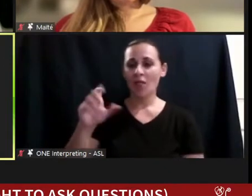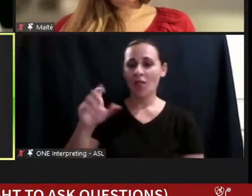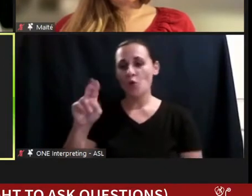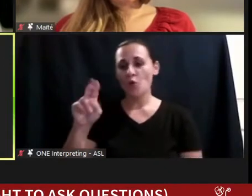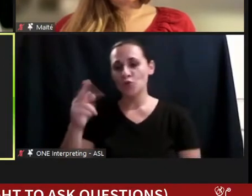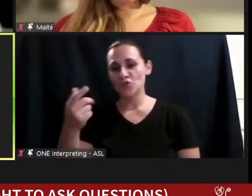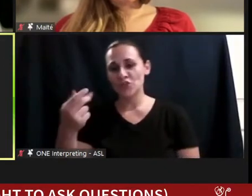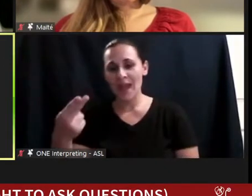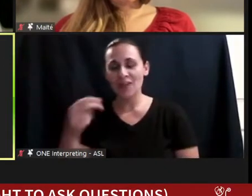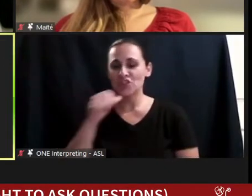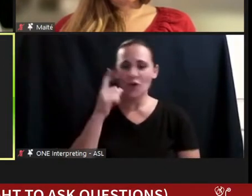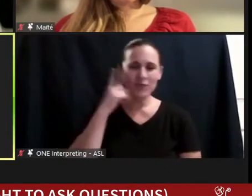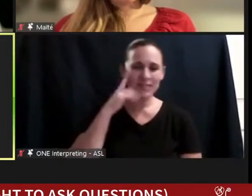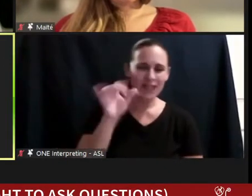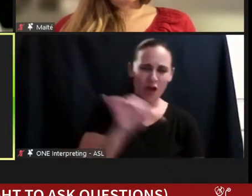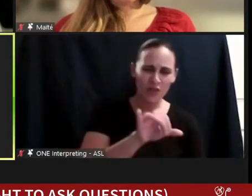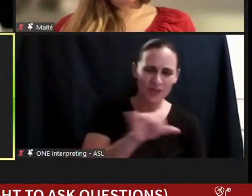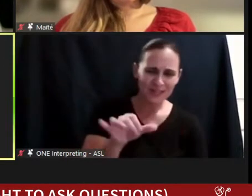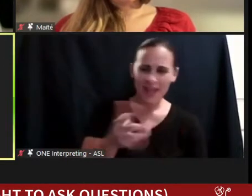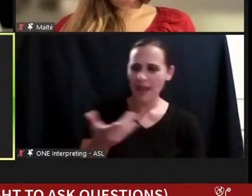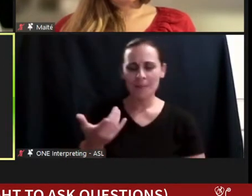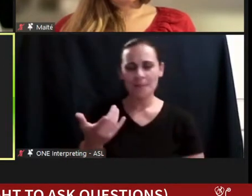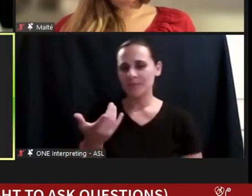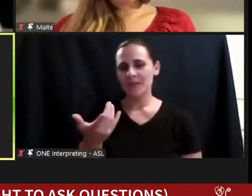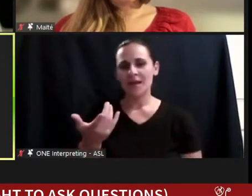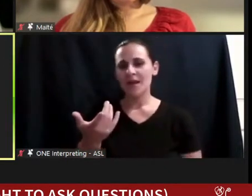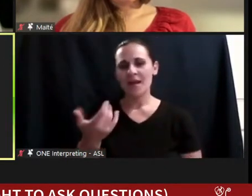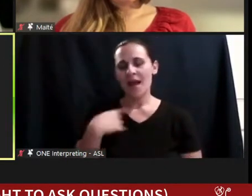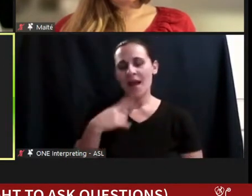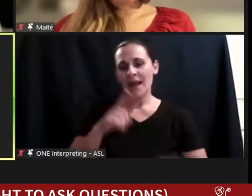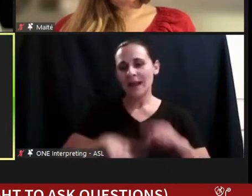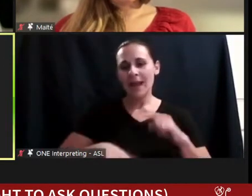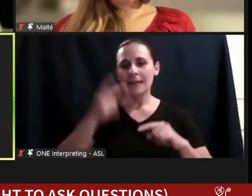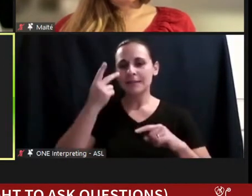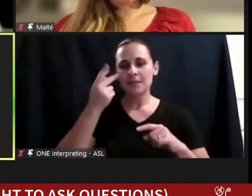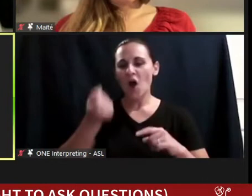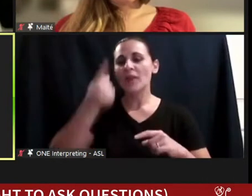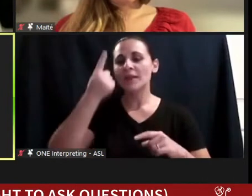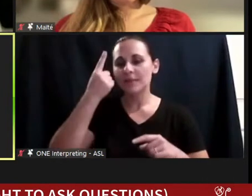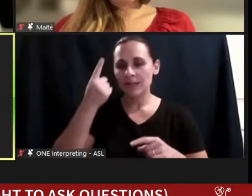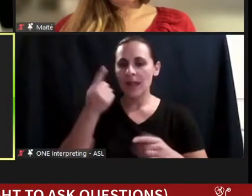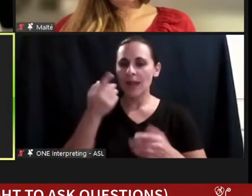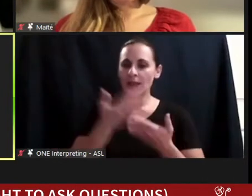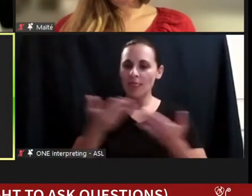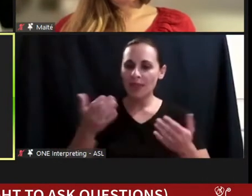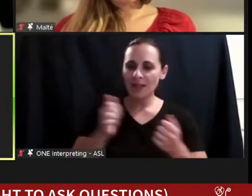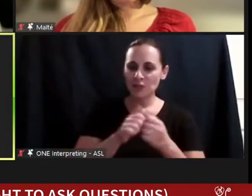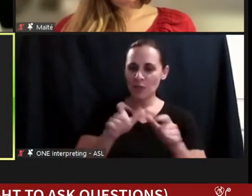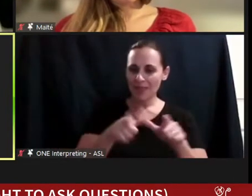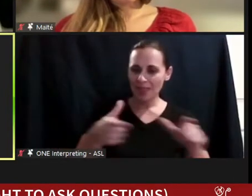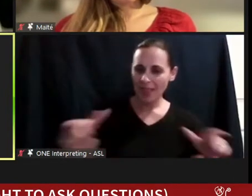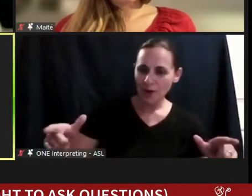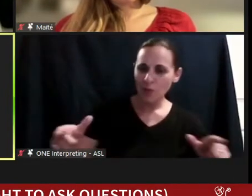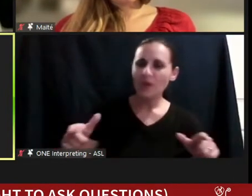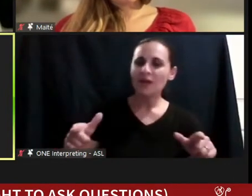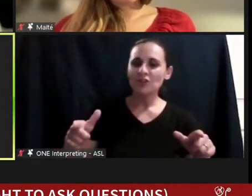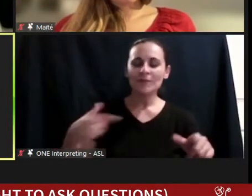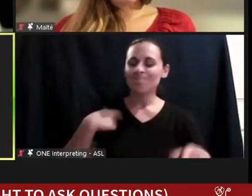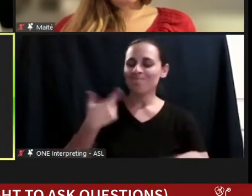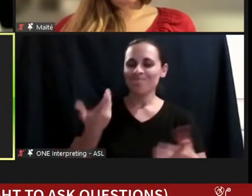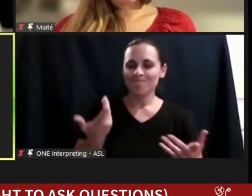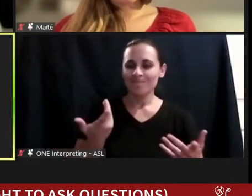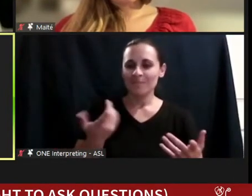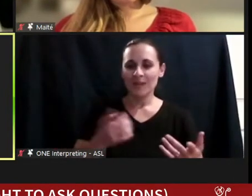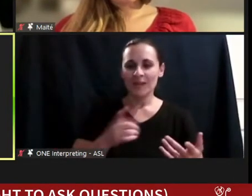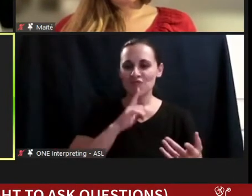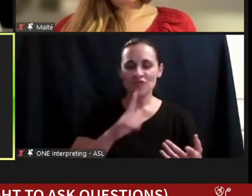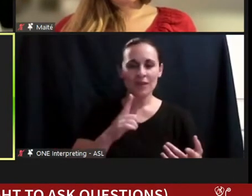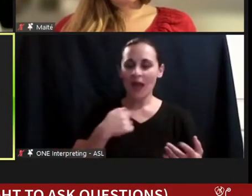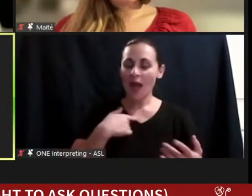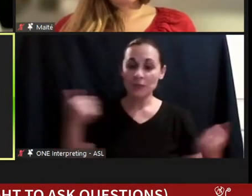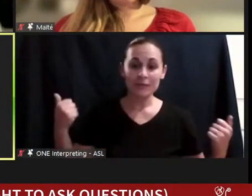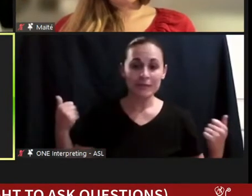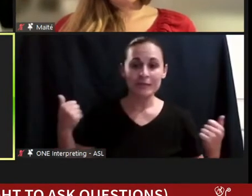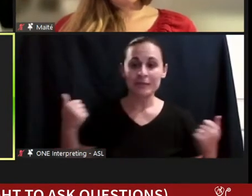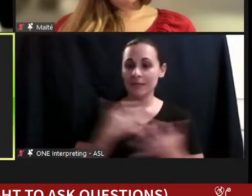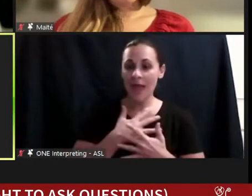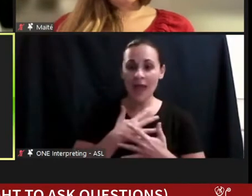And I cannot tell you how terrified I was during my clerkship years